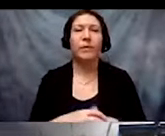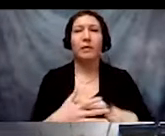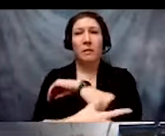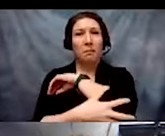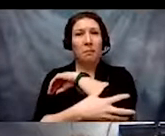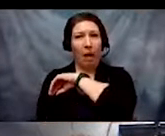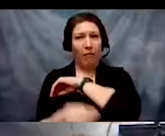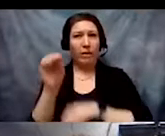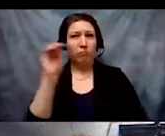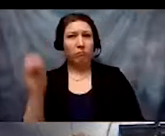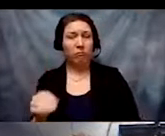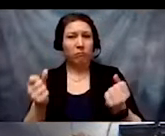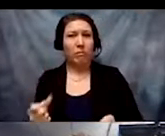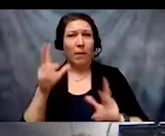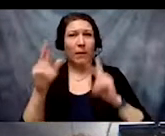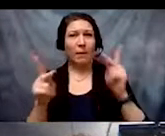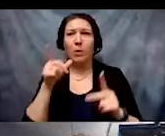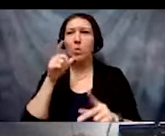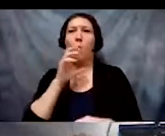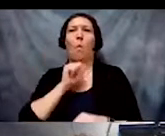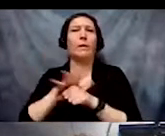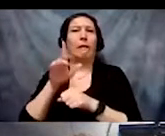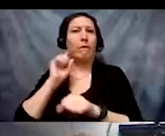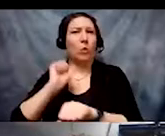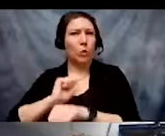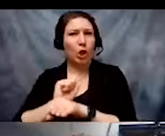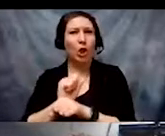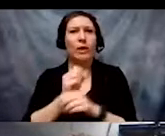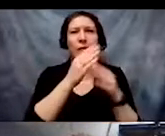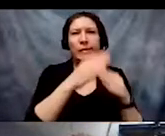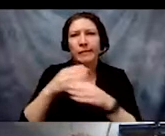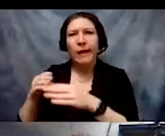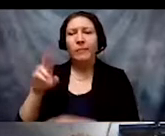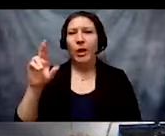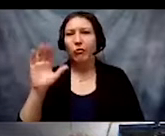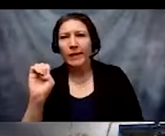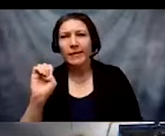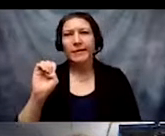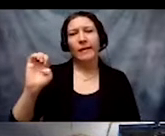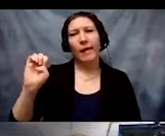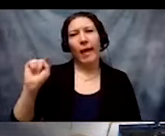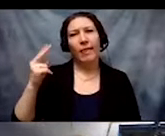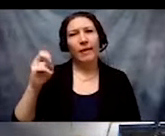working age people by race, ethnicity and disability are important.